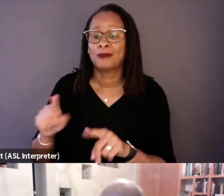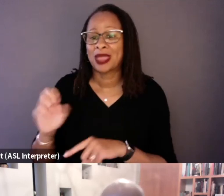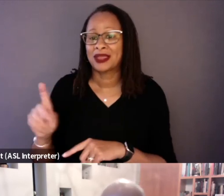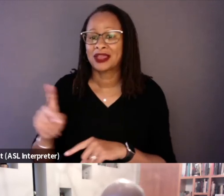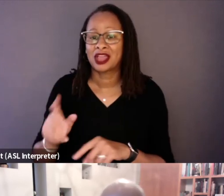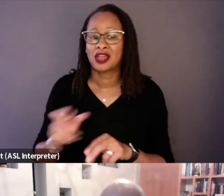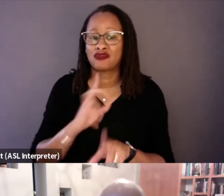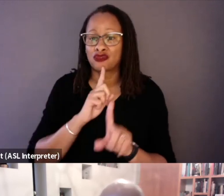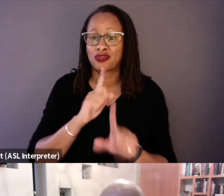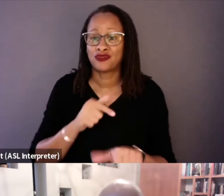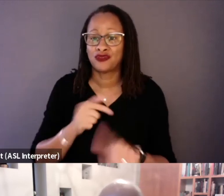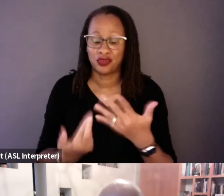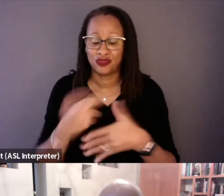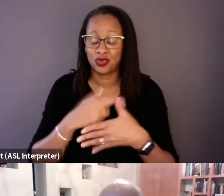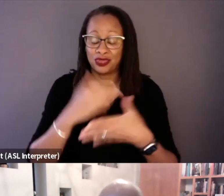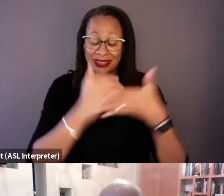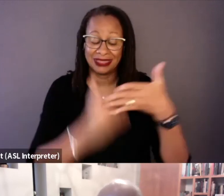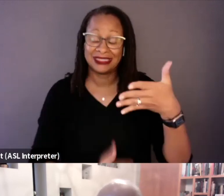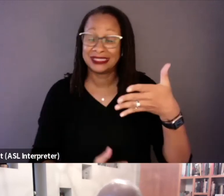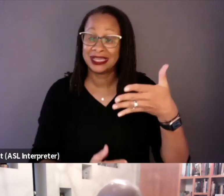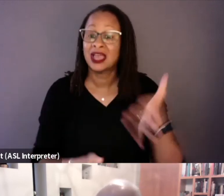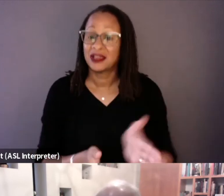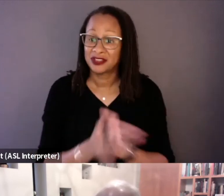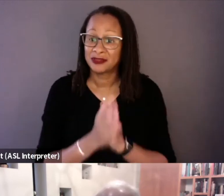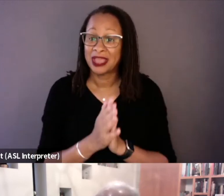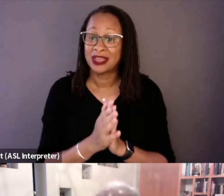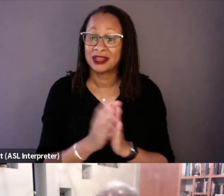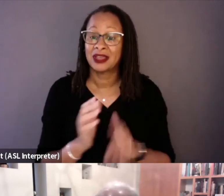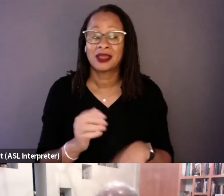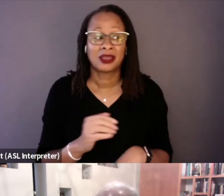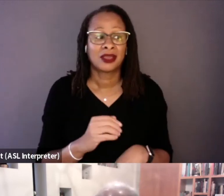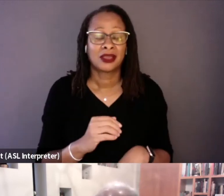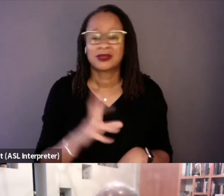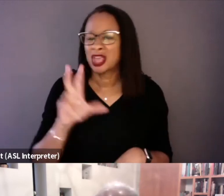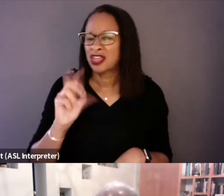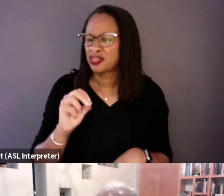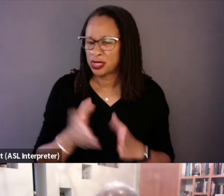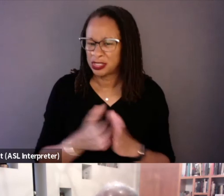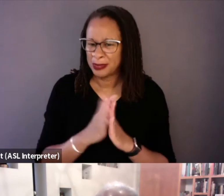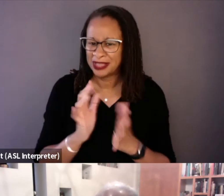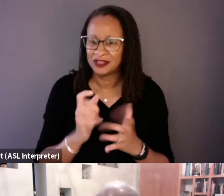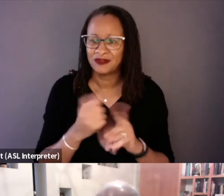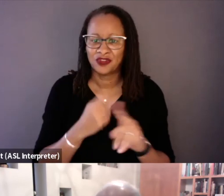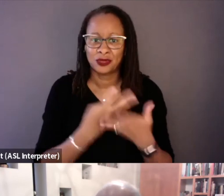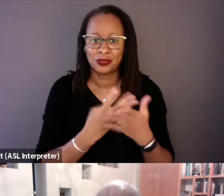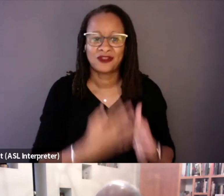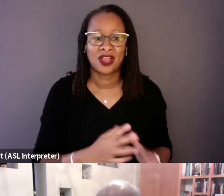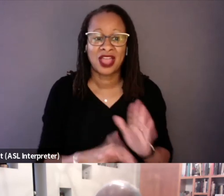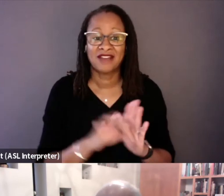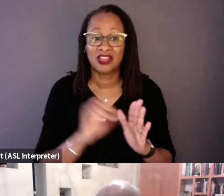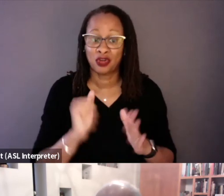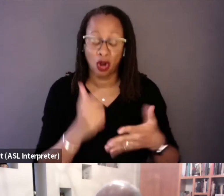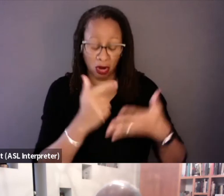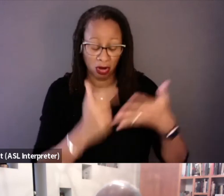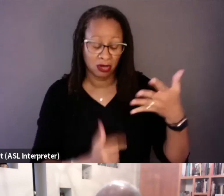of demands that the prisoners had come up with, those 30 demands, and found that all of them were either implemented and then rolled back,